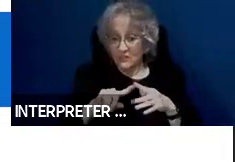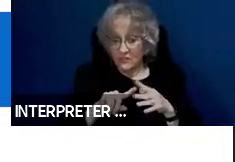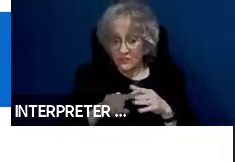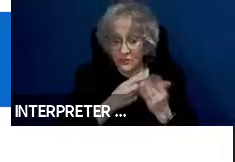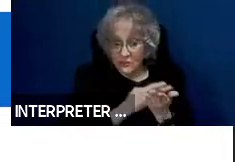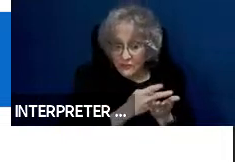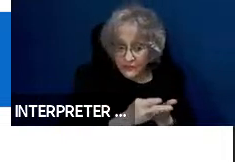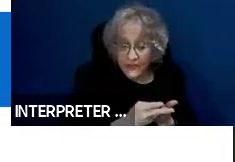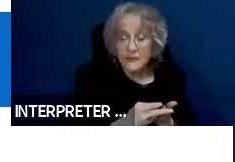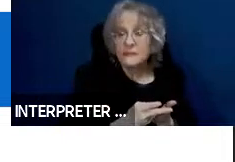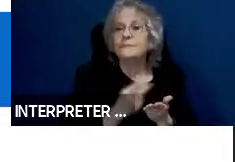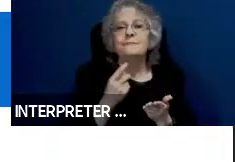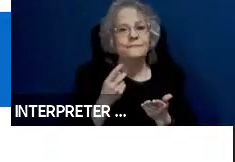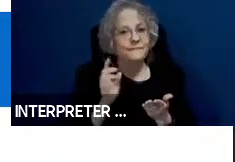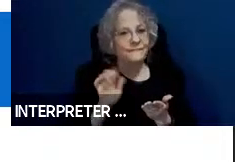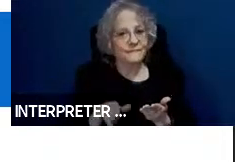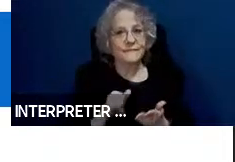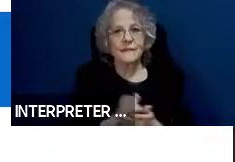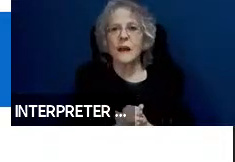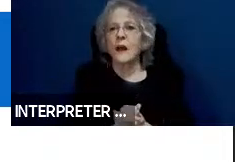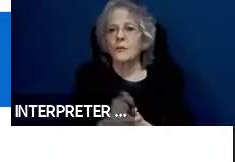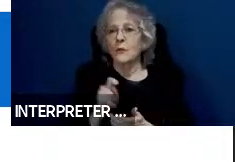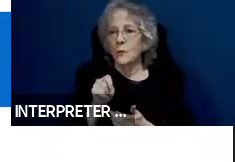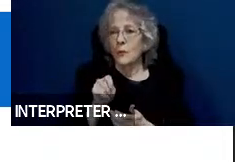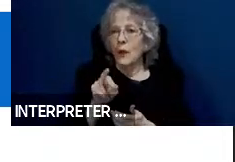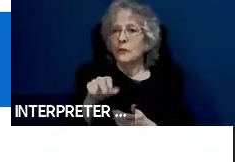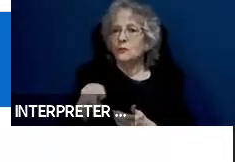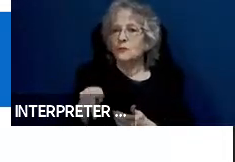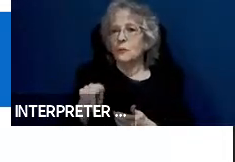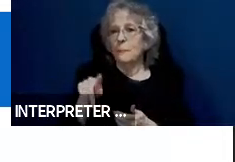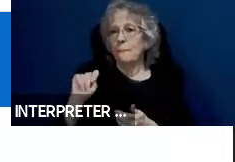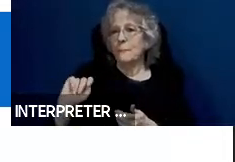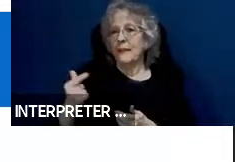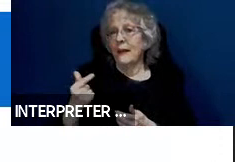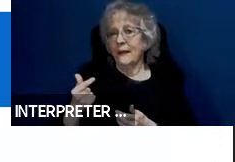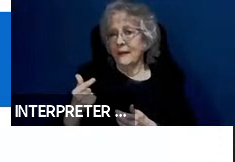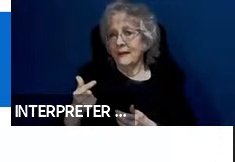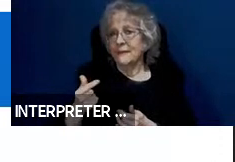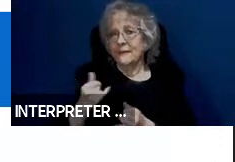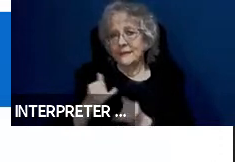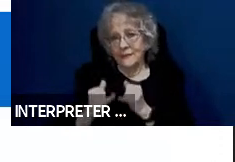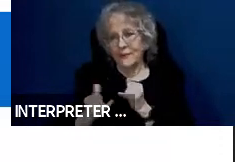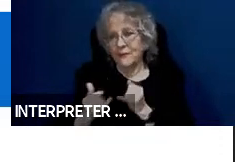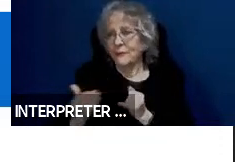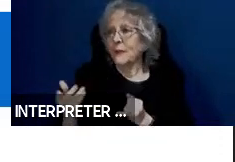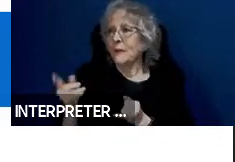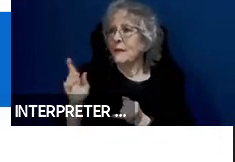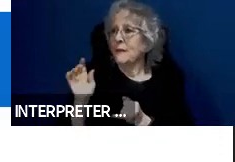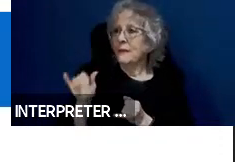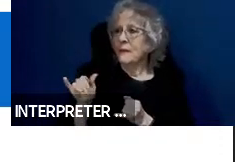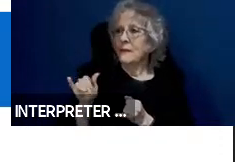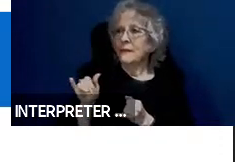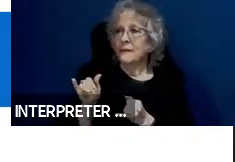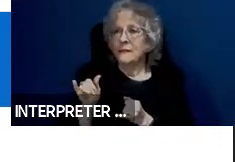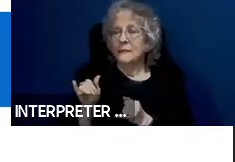finally something I will call trip tags. Now, a trip tag would be something where a vehicles takes